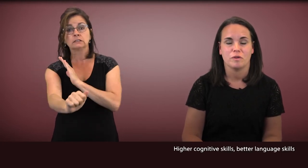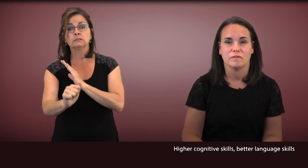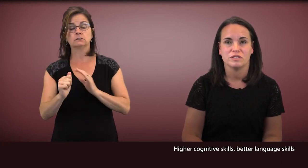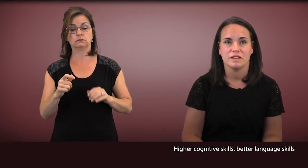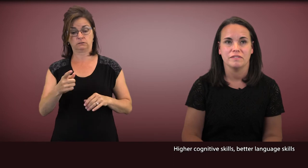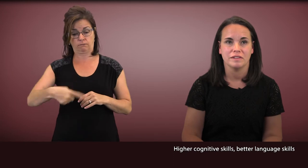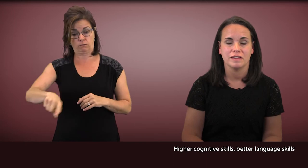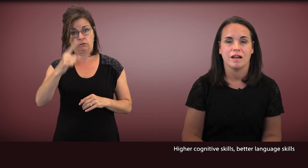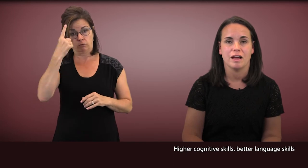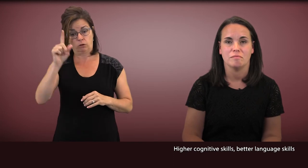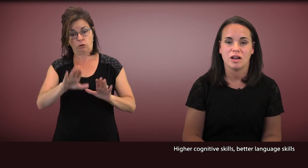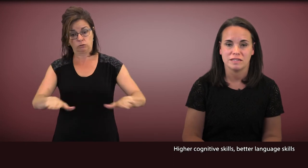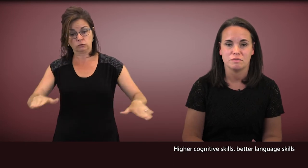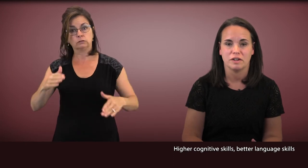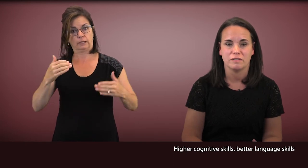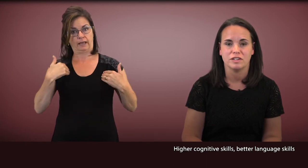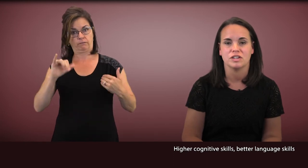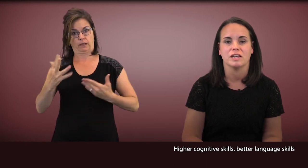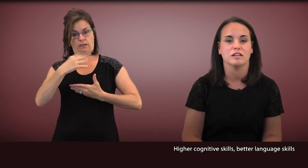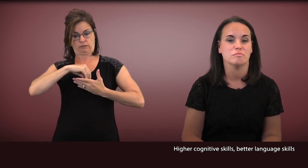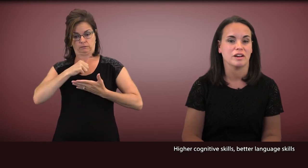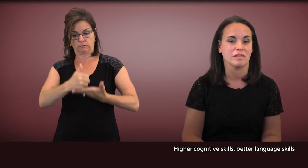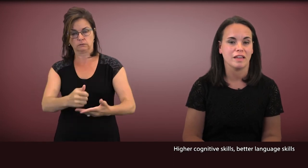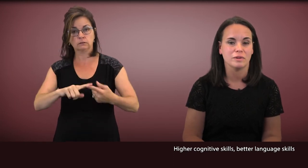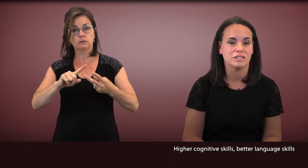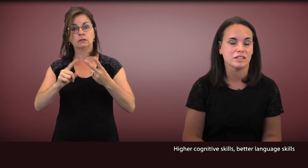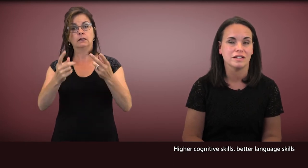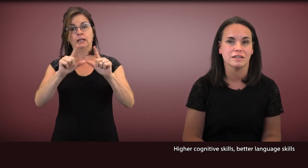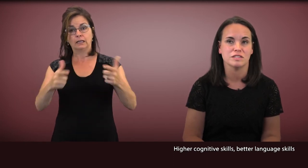who have received autism intervention: better language skills,